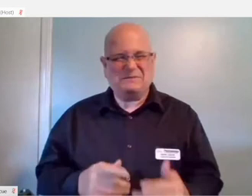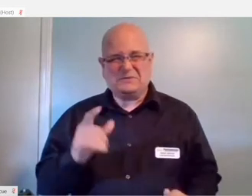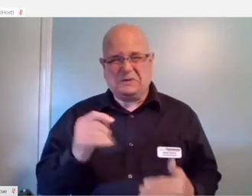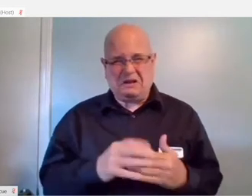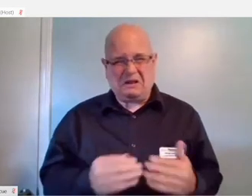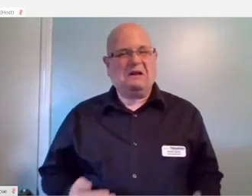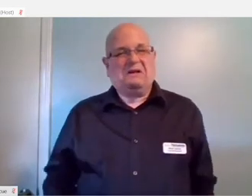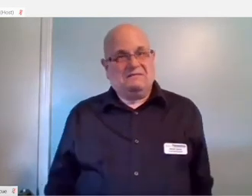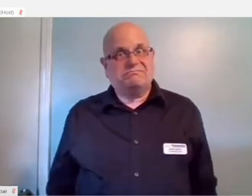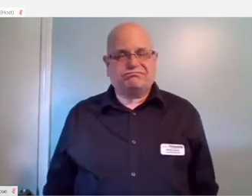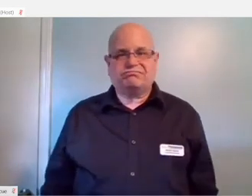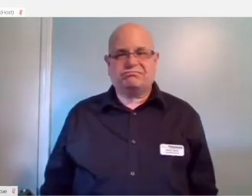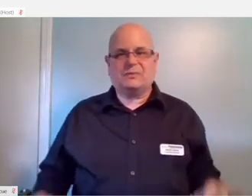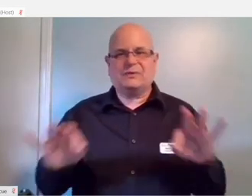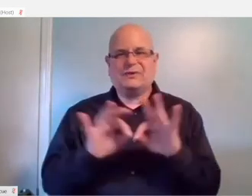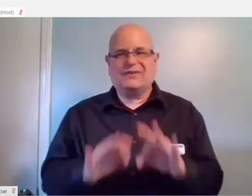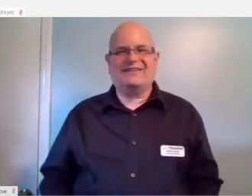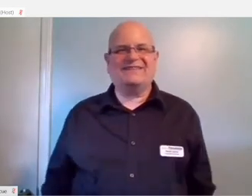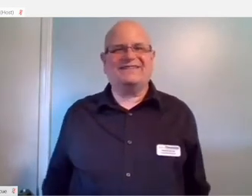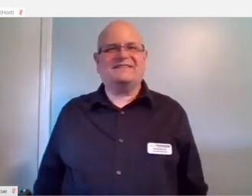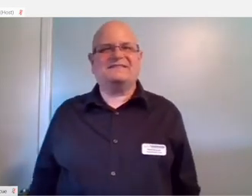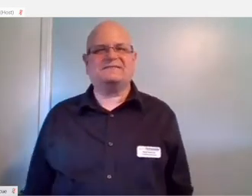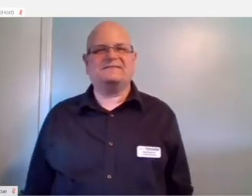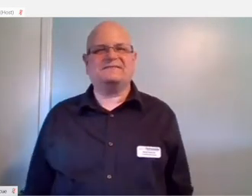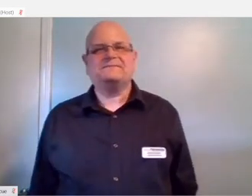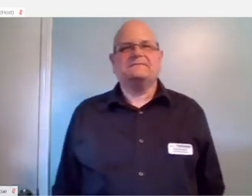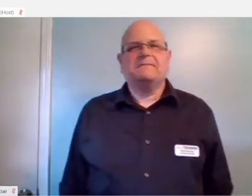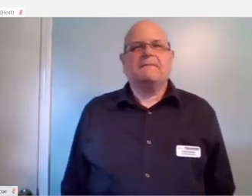only $20. It's really amazing.